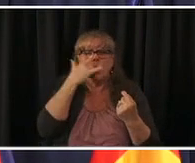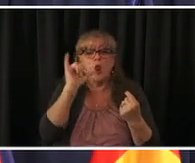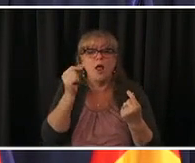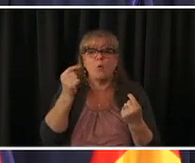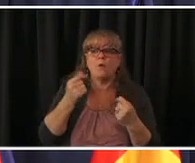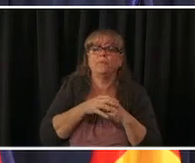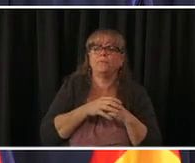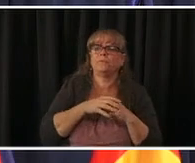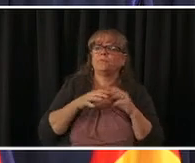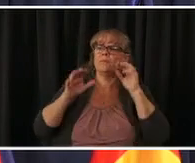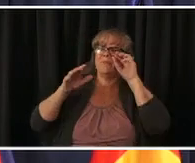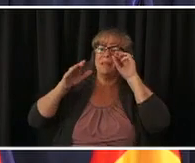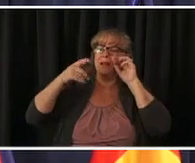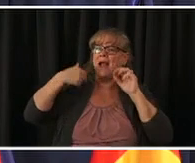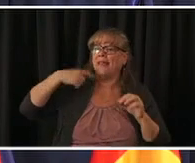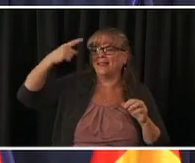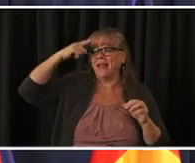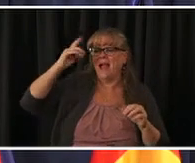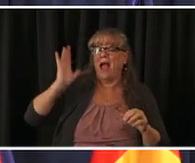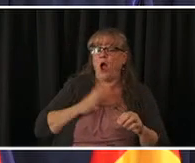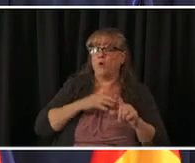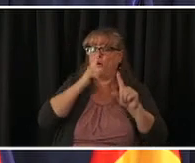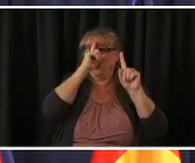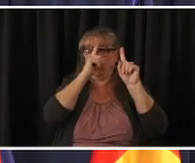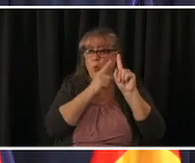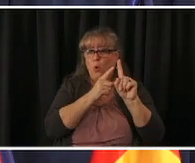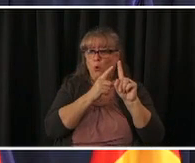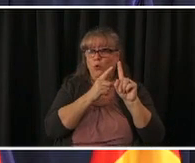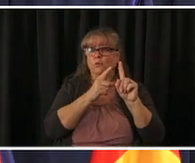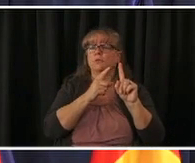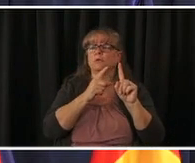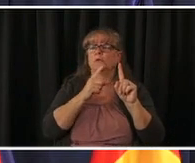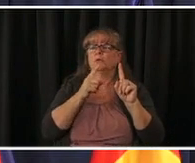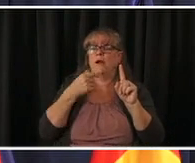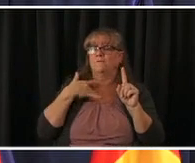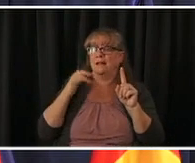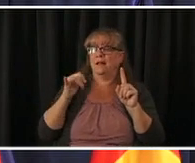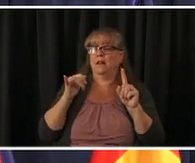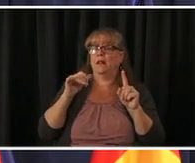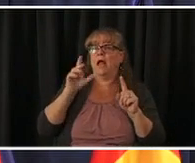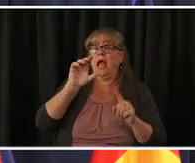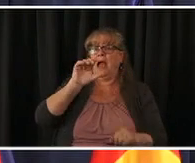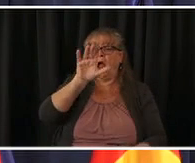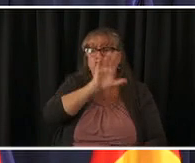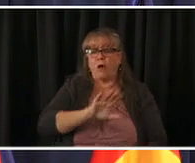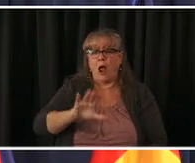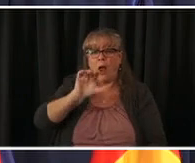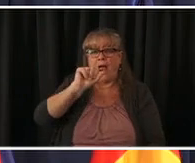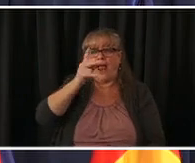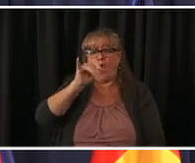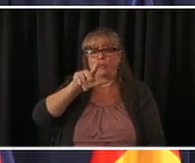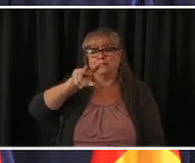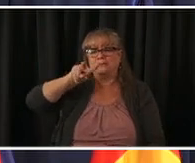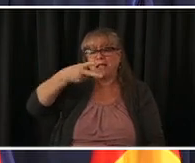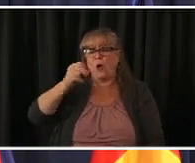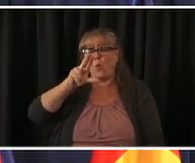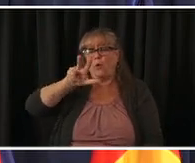in the same time frame we believe that in mid-april we are real for more formally devolving